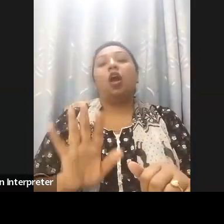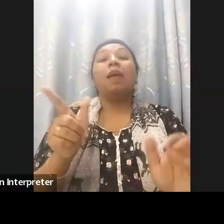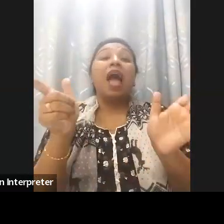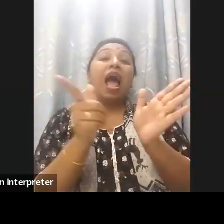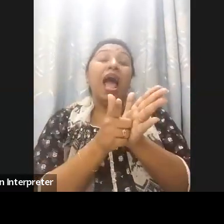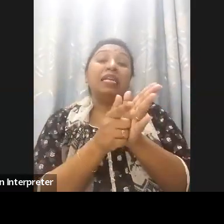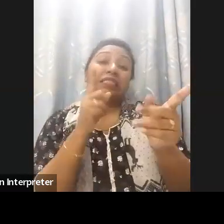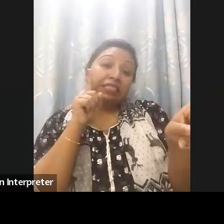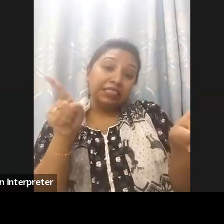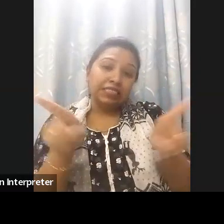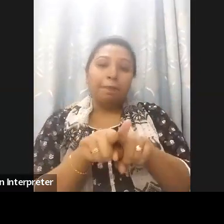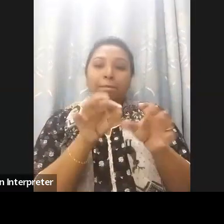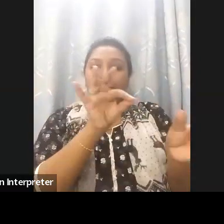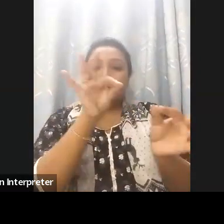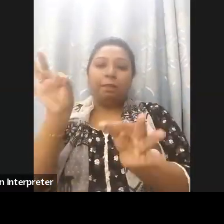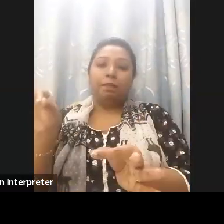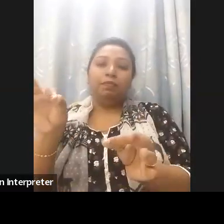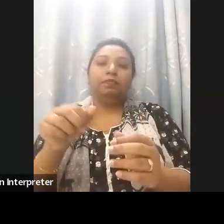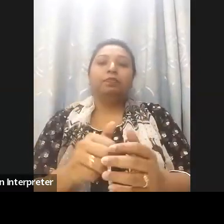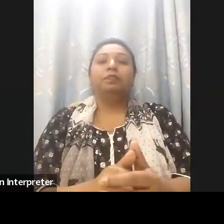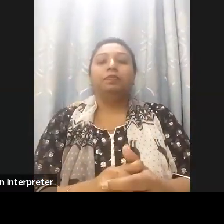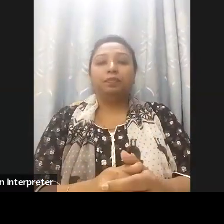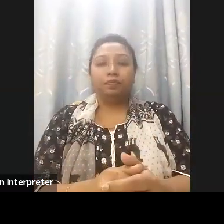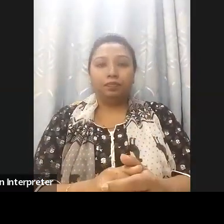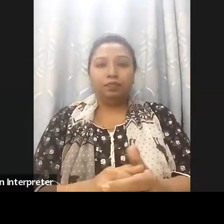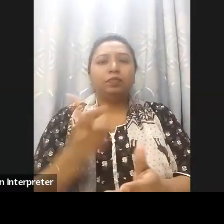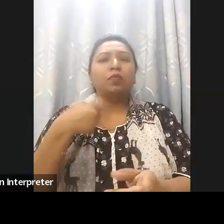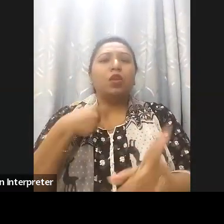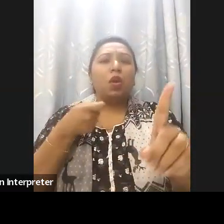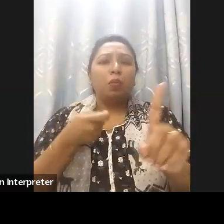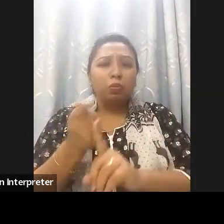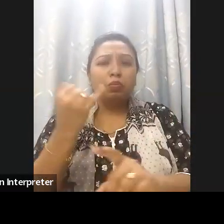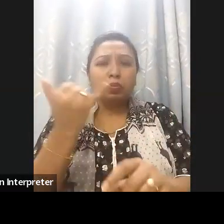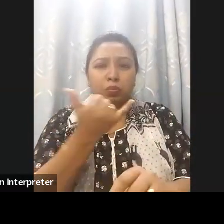and tackle the obstacle, the injustice and the discrimination that person with the disability